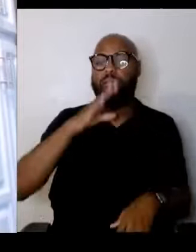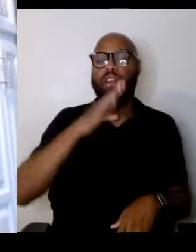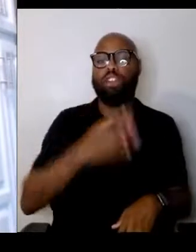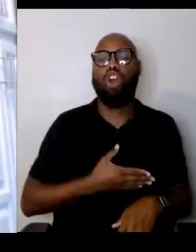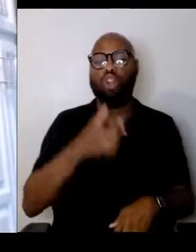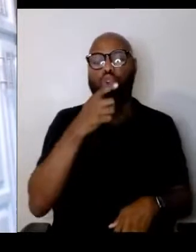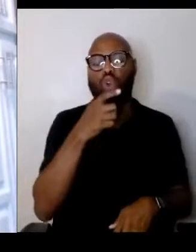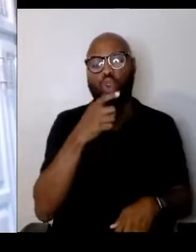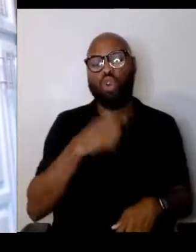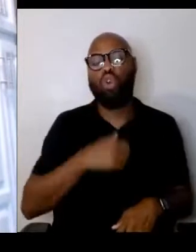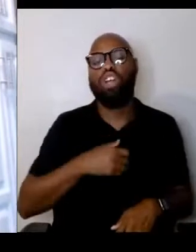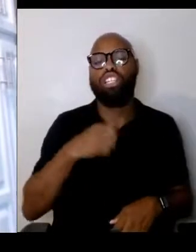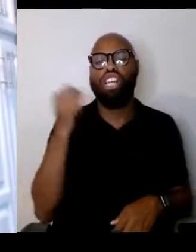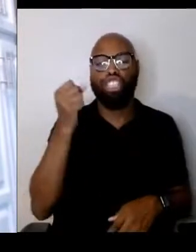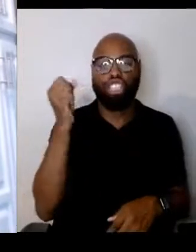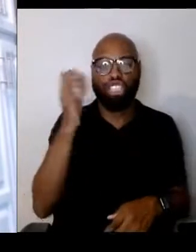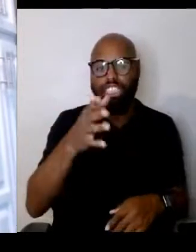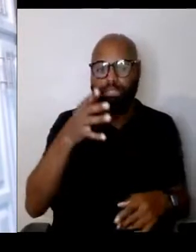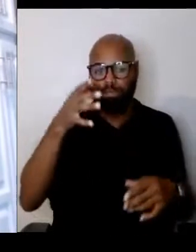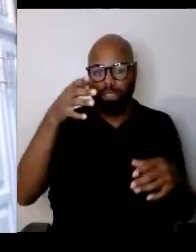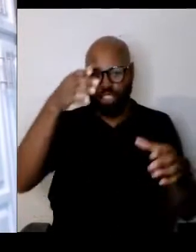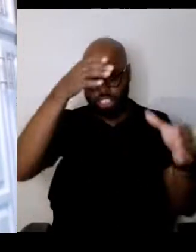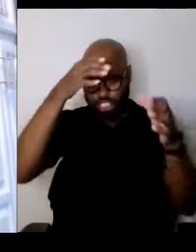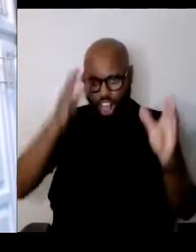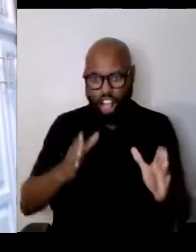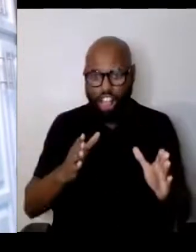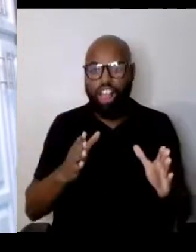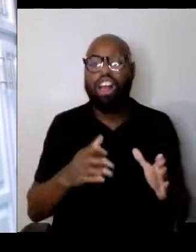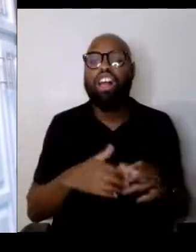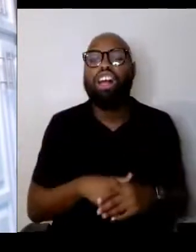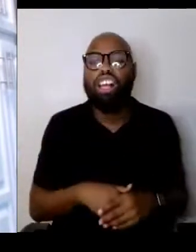will verify Shylock's words on that.